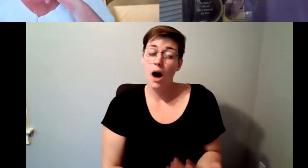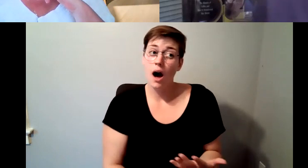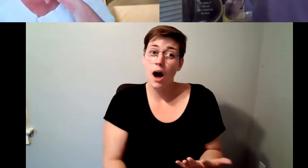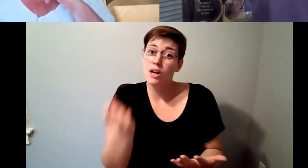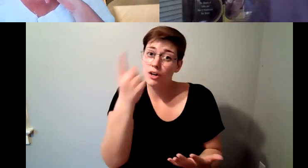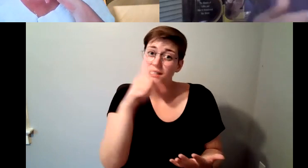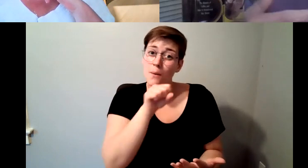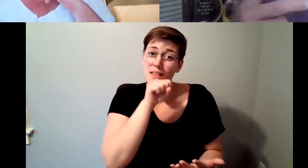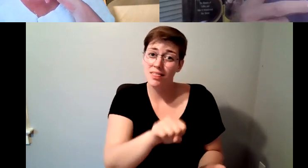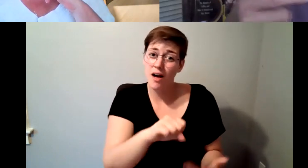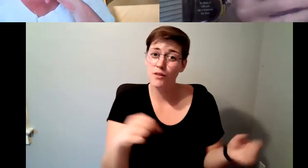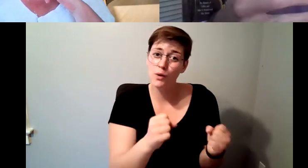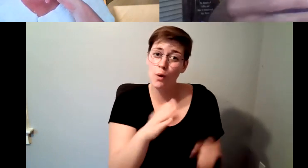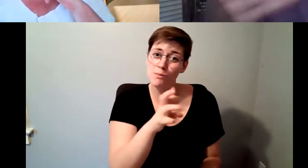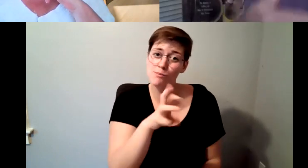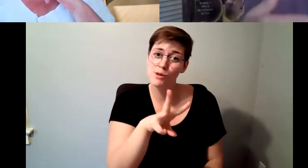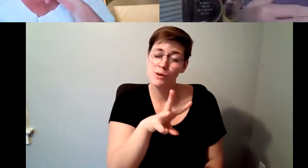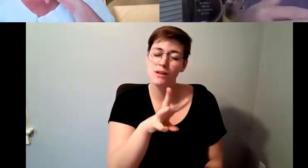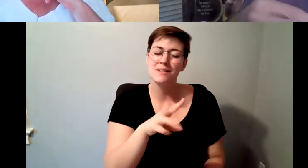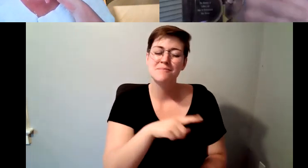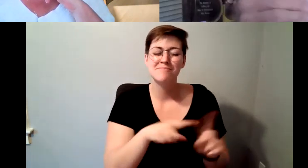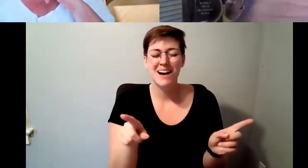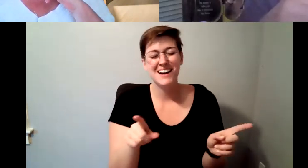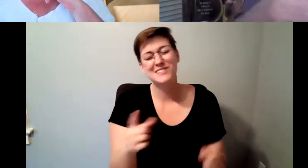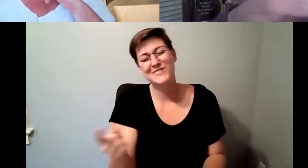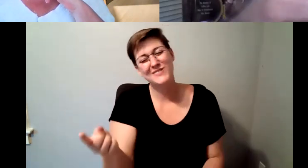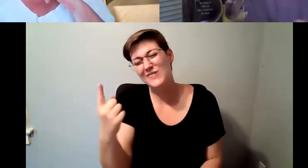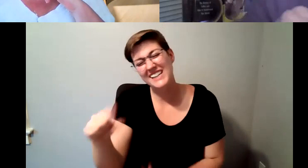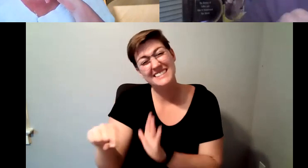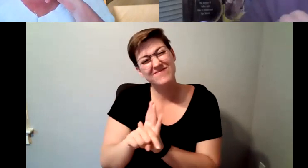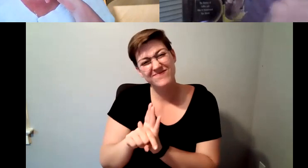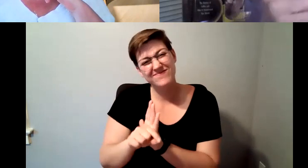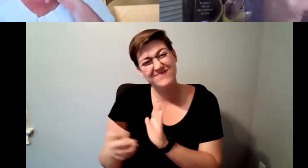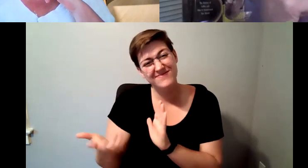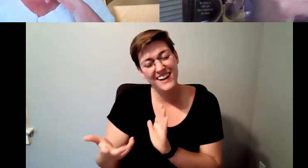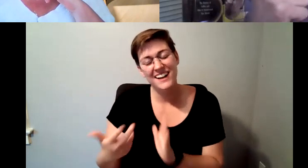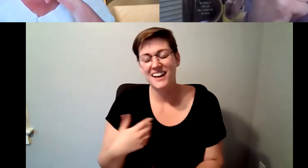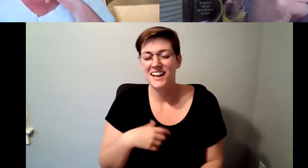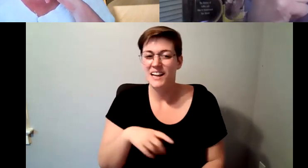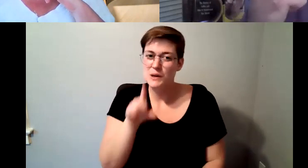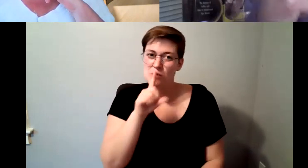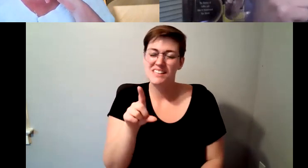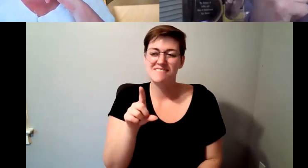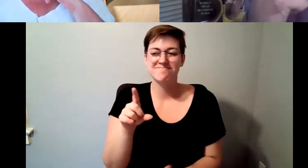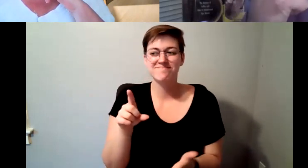crowborough that I that I don't care for is that it diminishes some of the flavors and